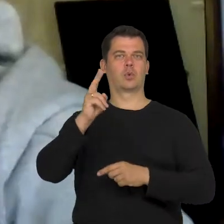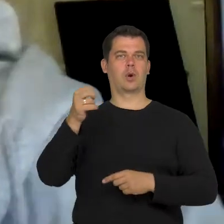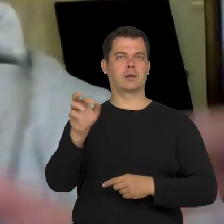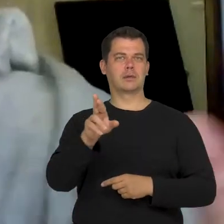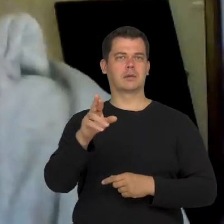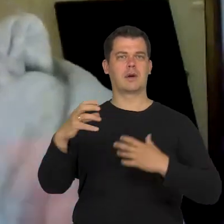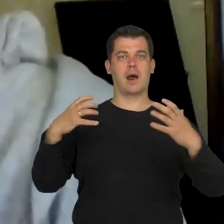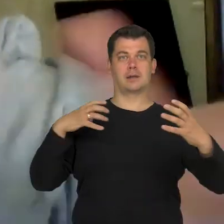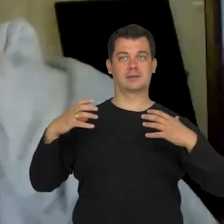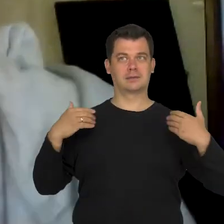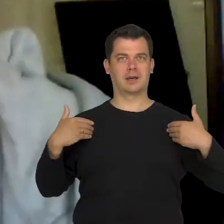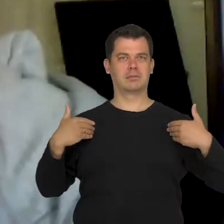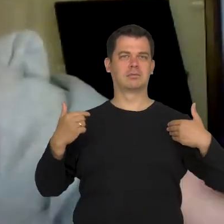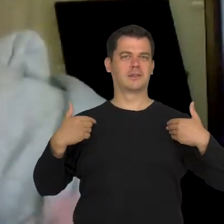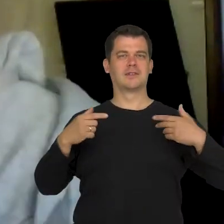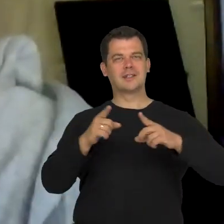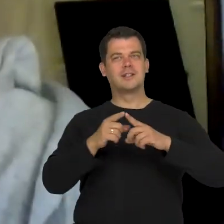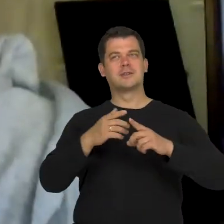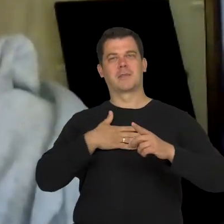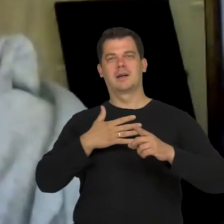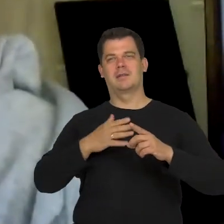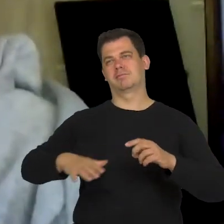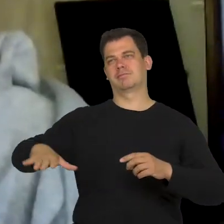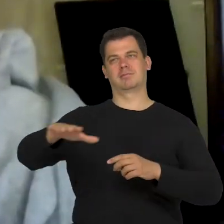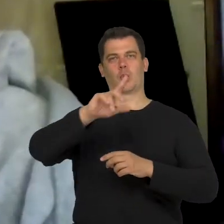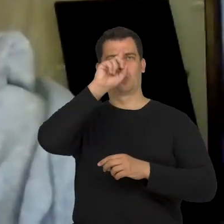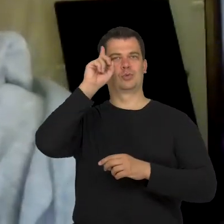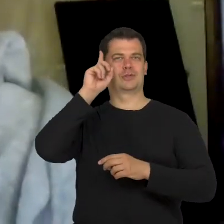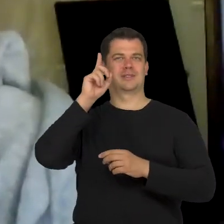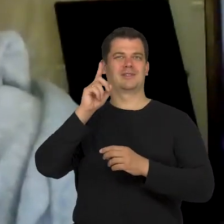I am surrounded by people without disabilities.